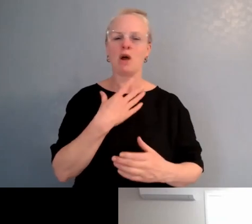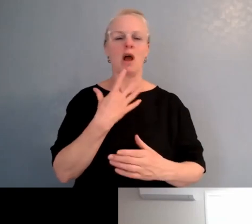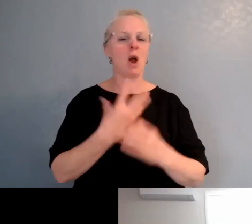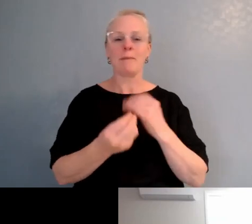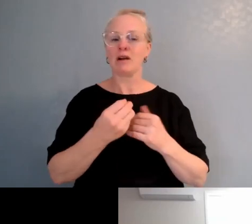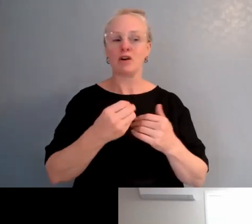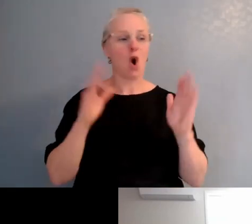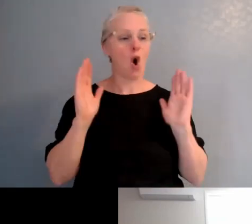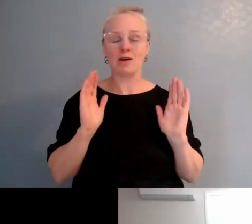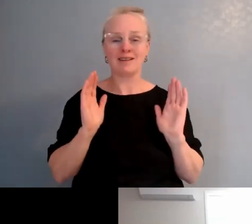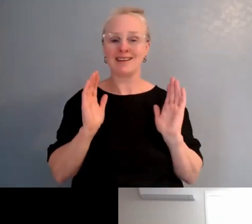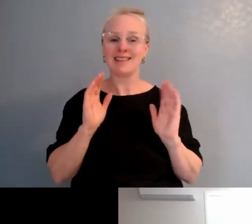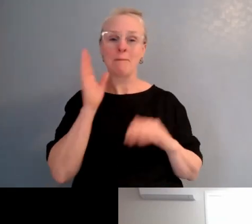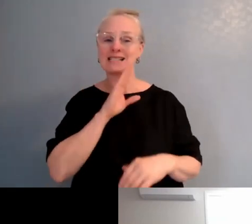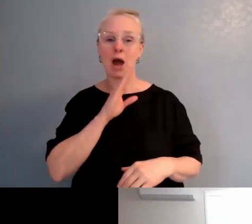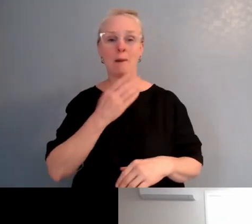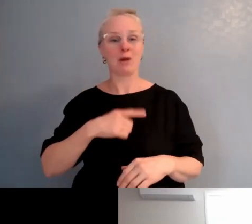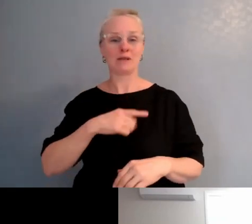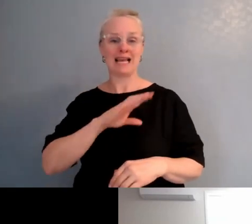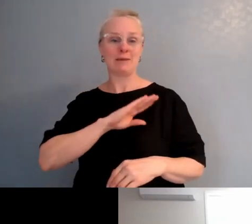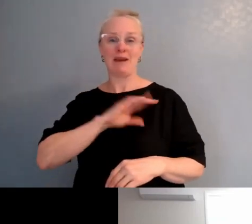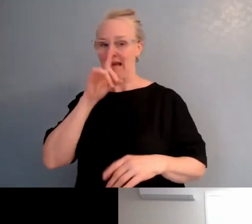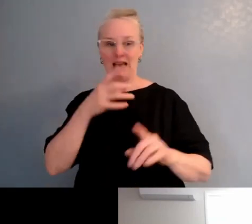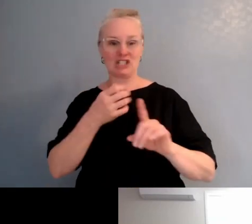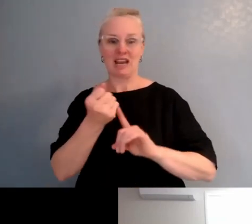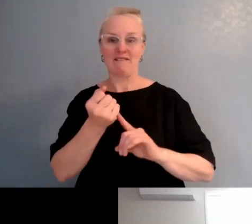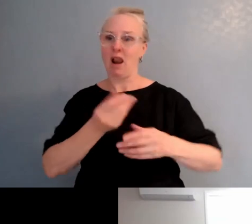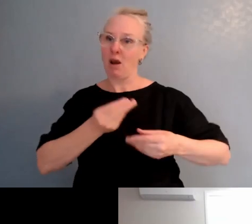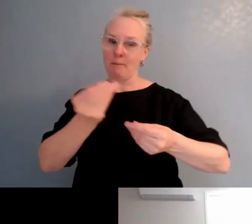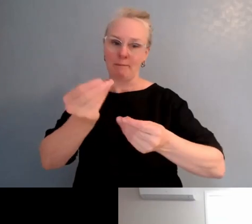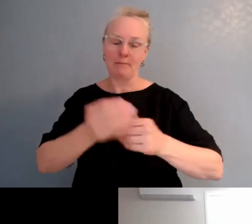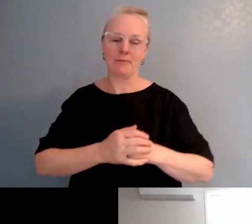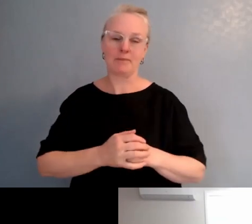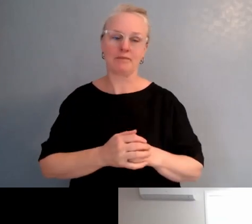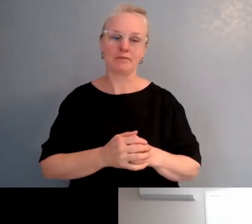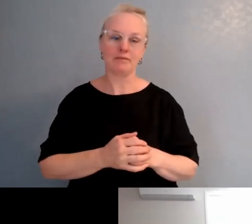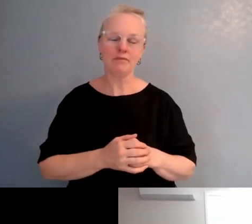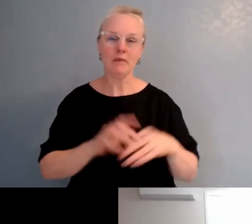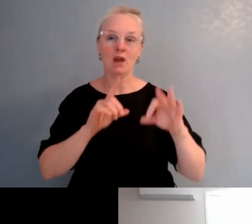Yeah. I've got a question here in the chat. I think you've possibly answered Josie's question,